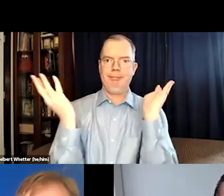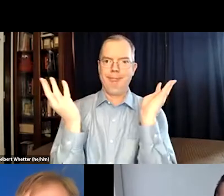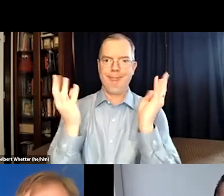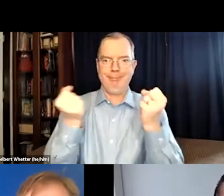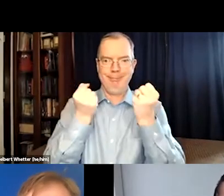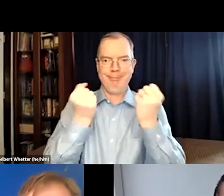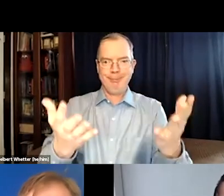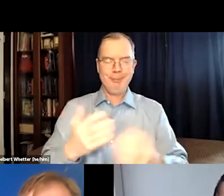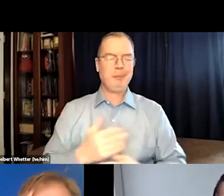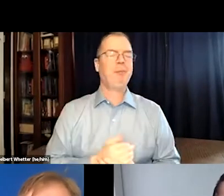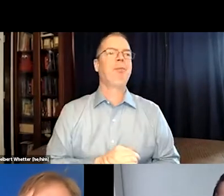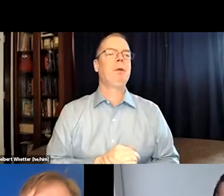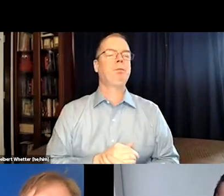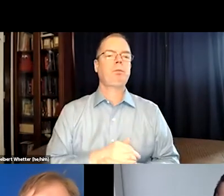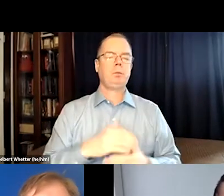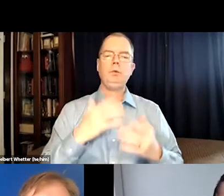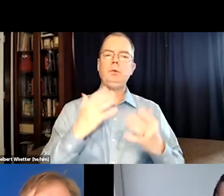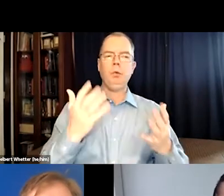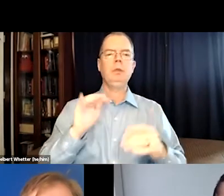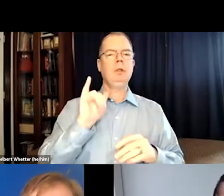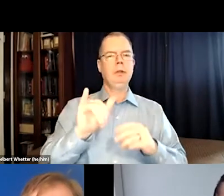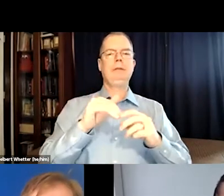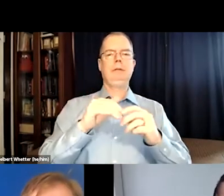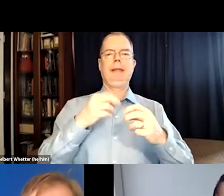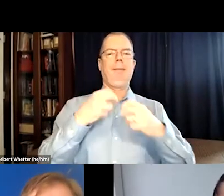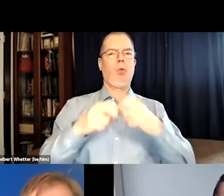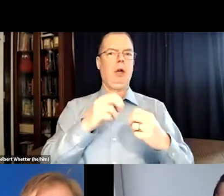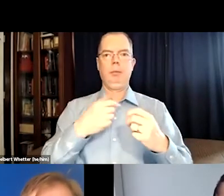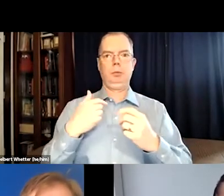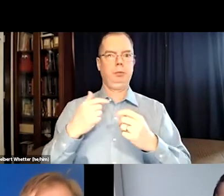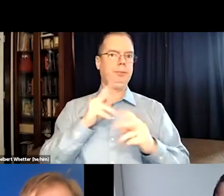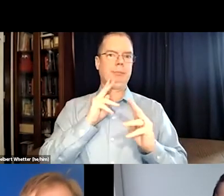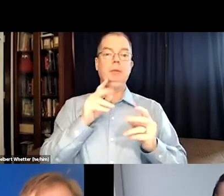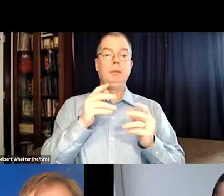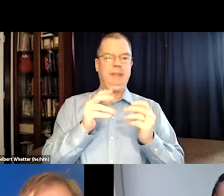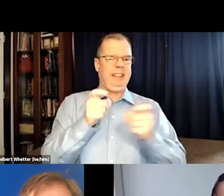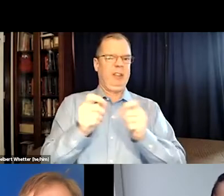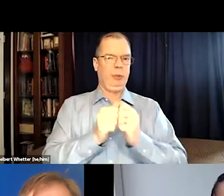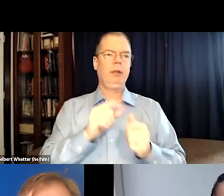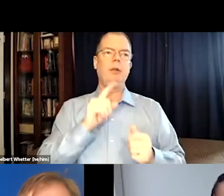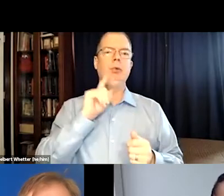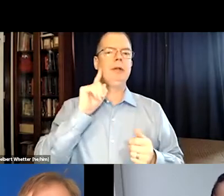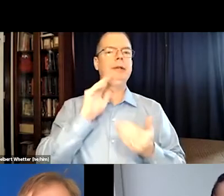And deaf people tend to have just dozens of these free vouchers to return to the theater.